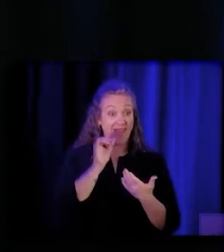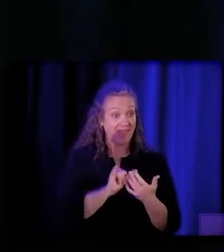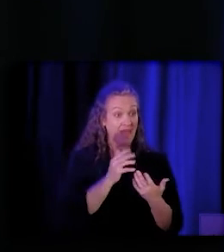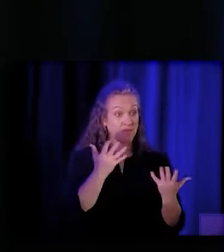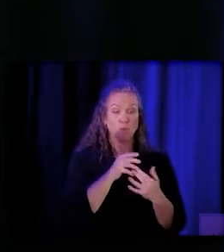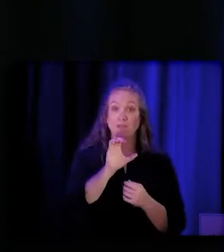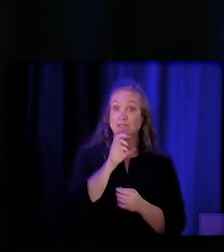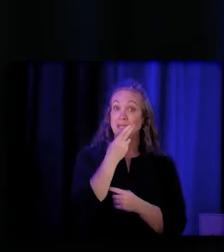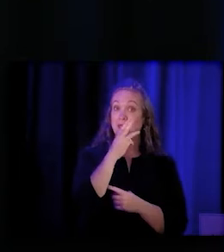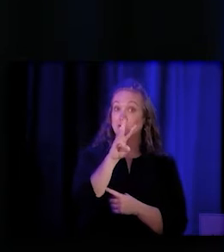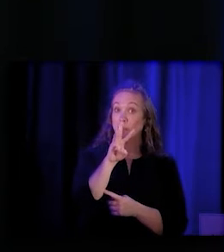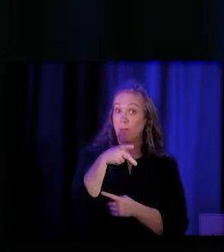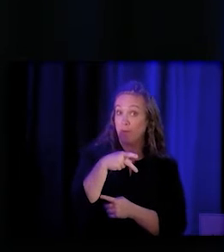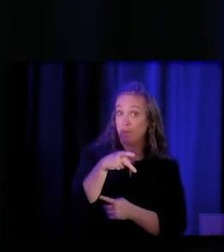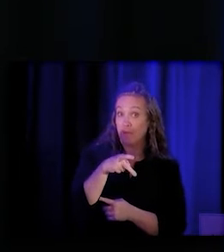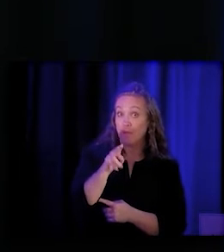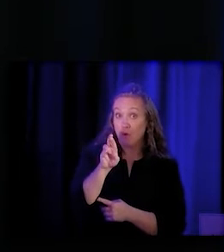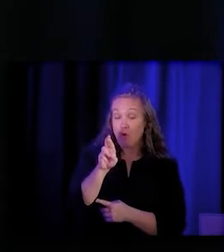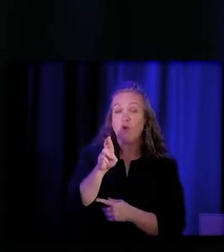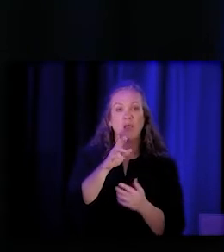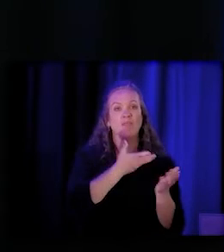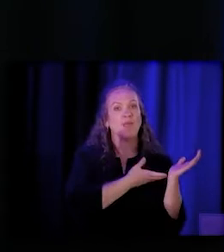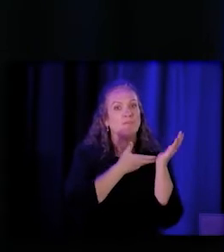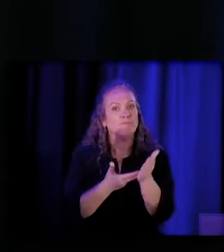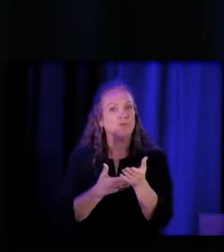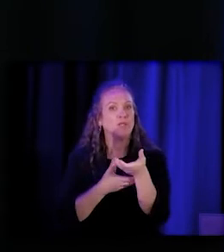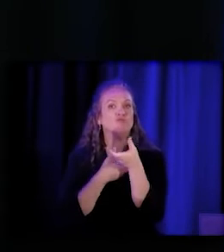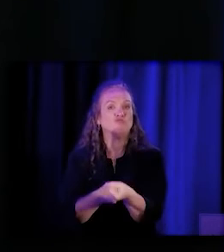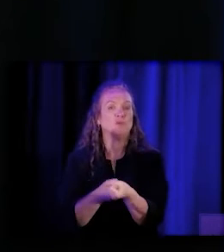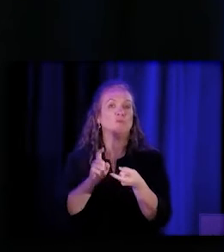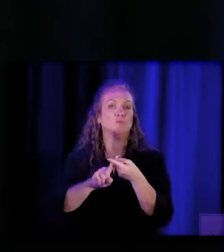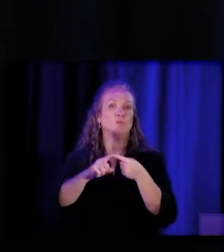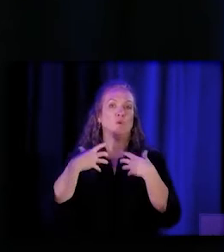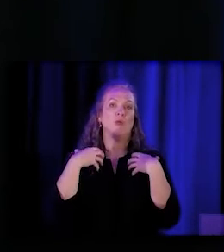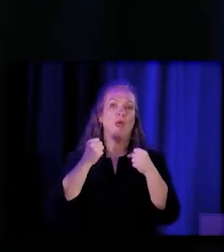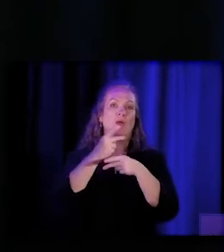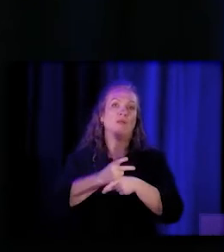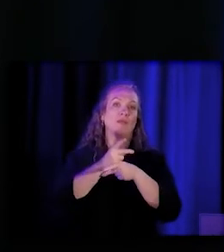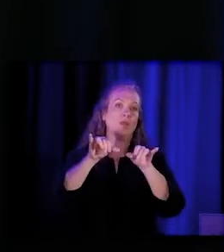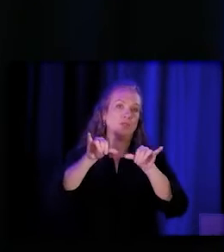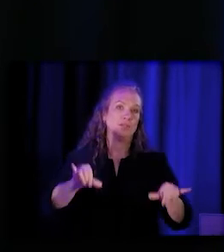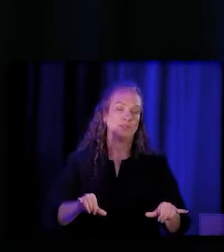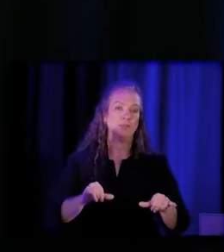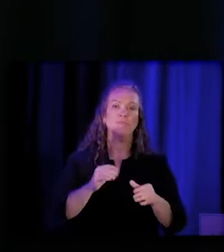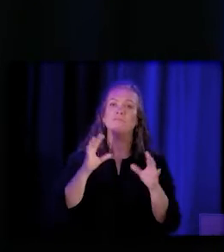and the representatives bring to the healthcare system. They help to bridge that gap between the community